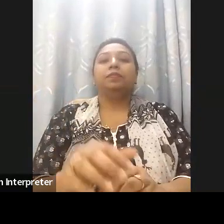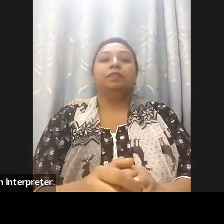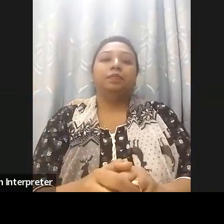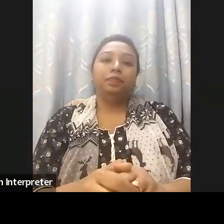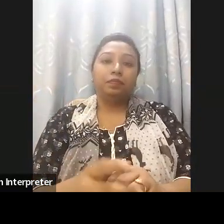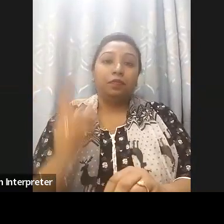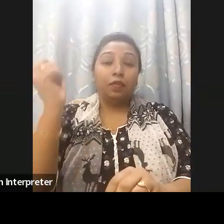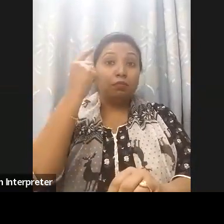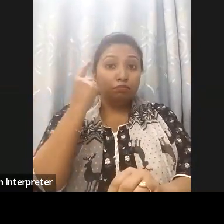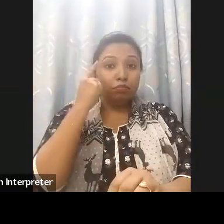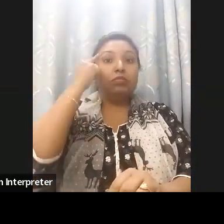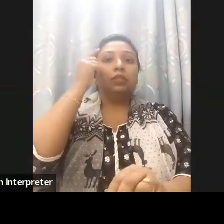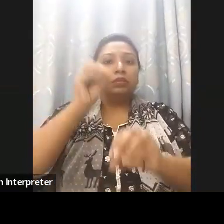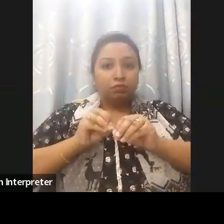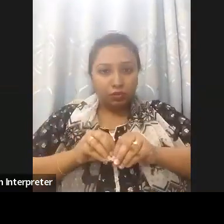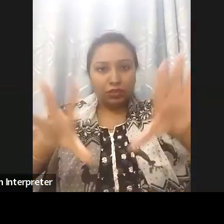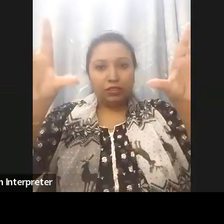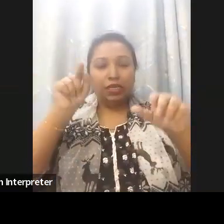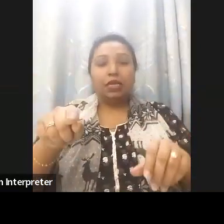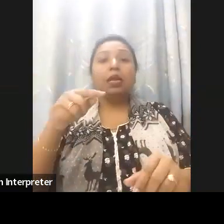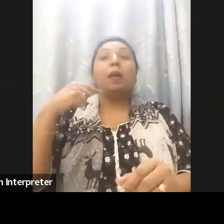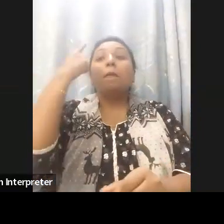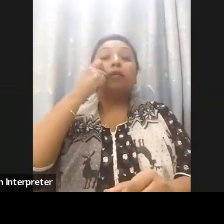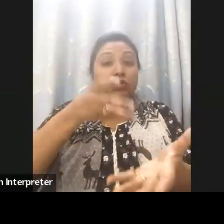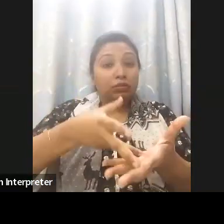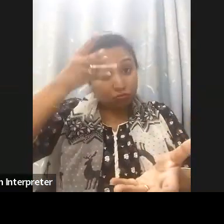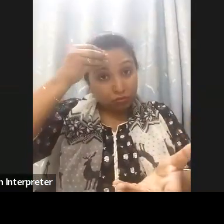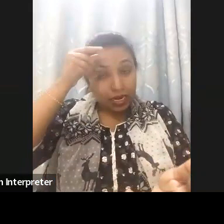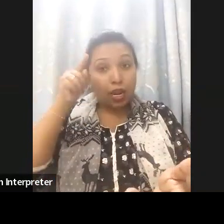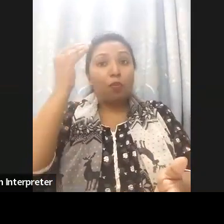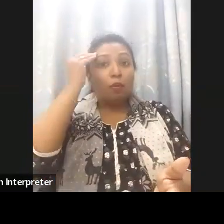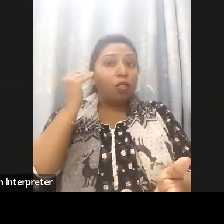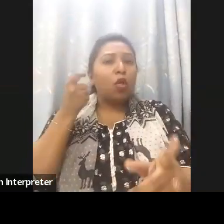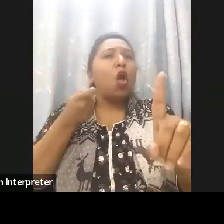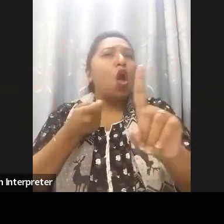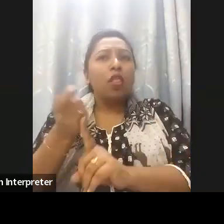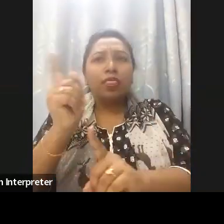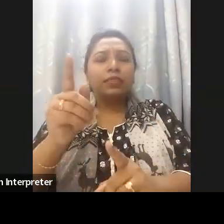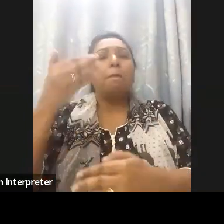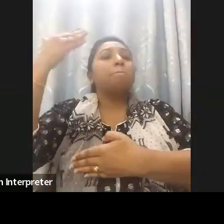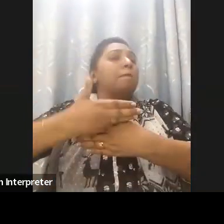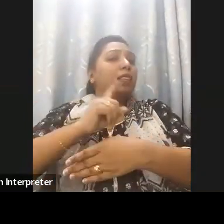fostering understanding the government aims to dismantle barriers and ensure equal rights for all